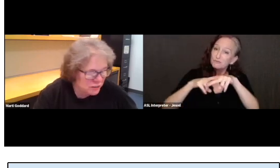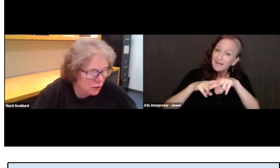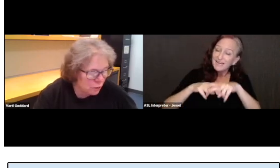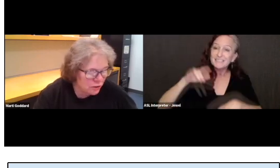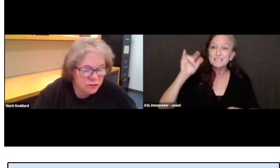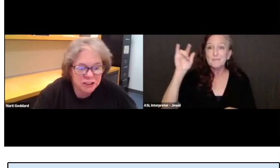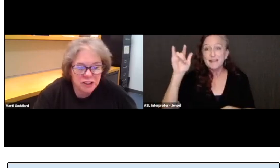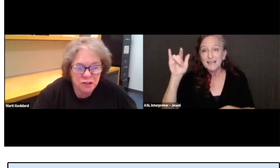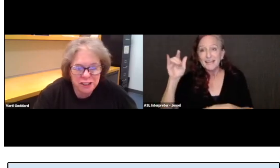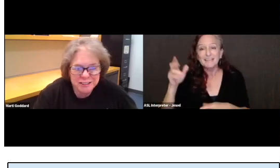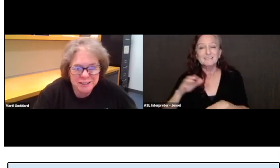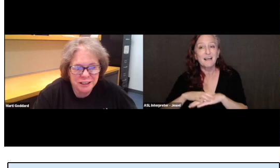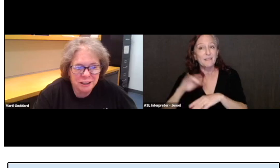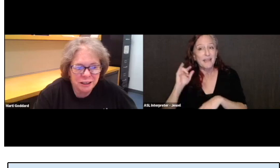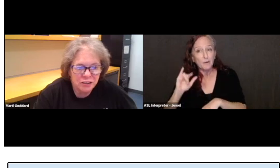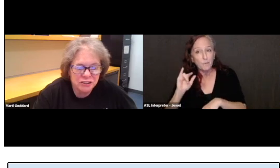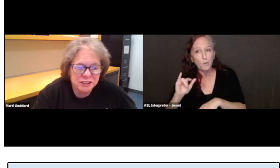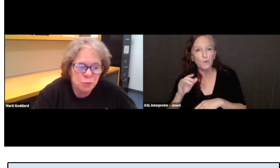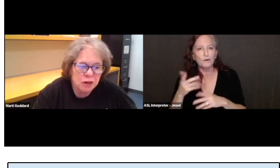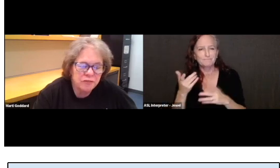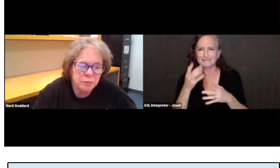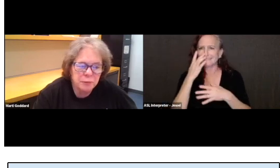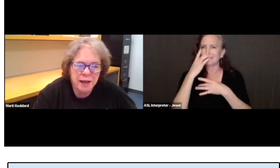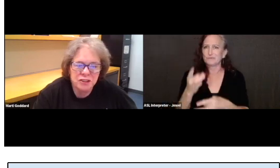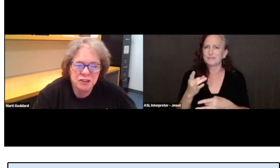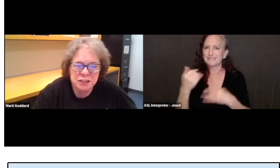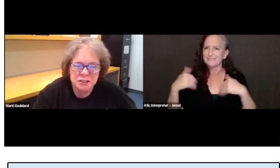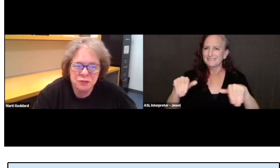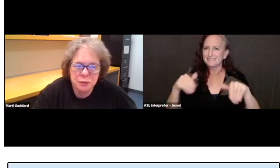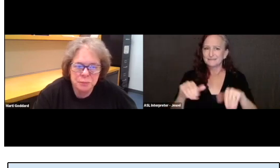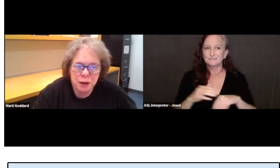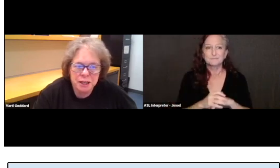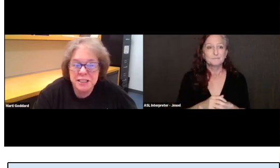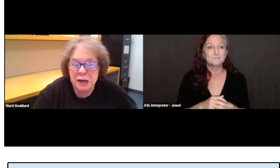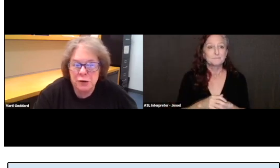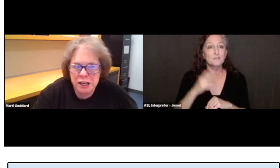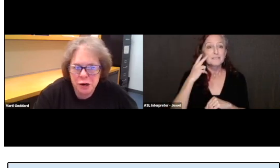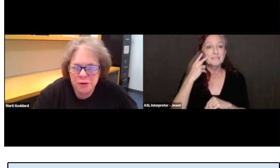So, those are interesting. You see, one of them actually is from Ontario.